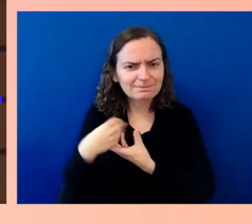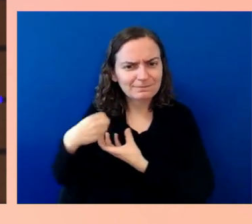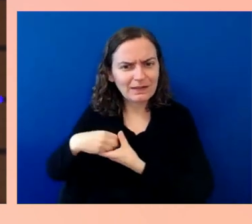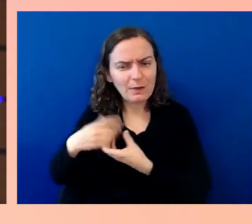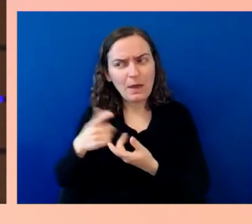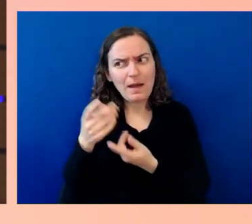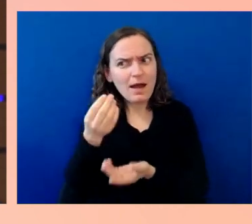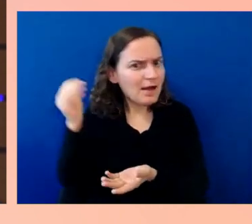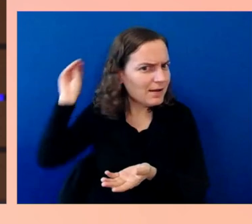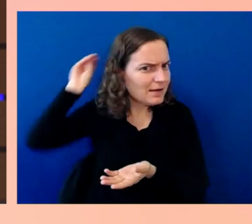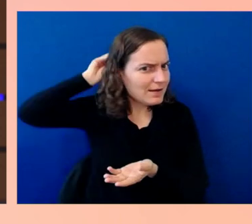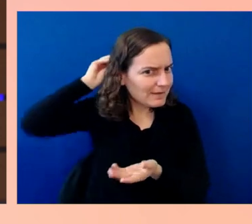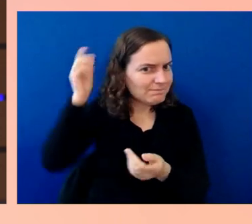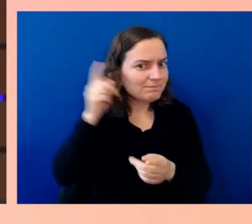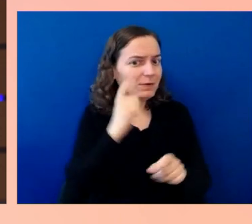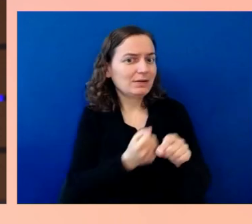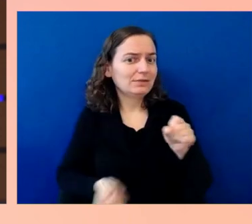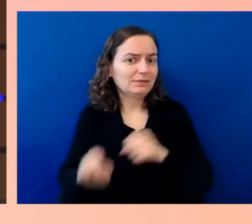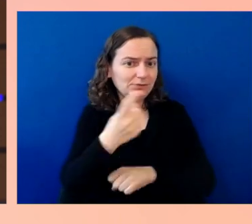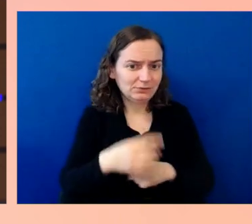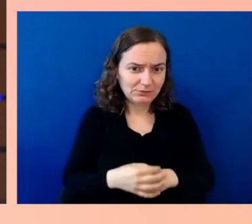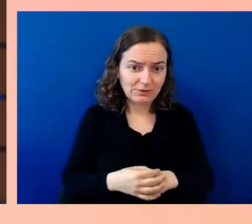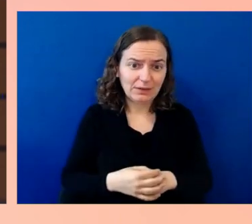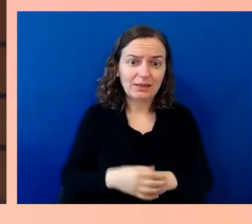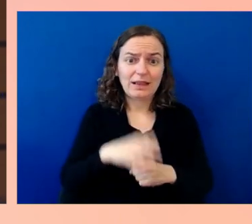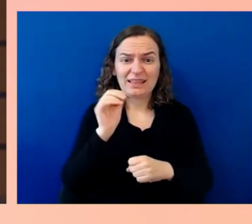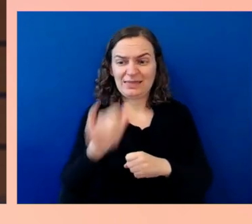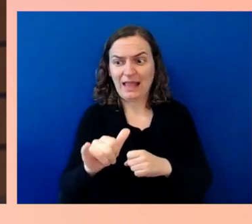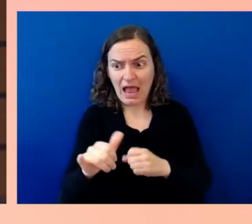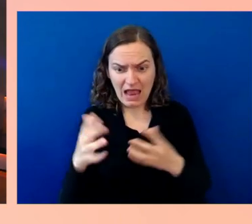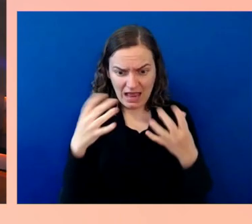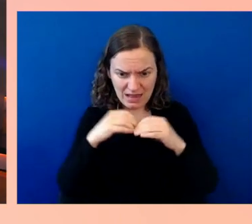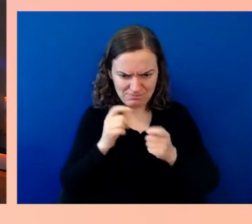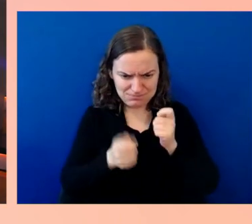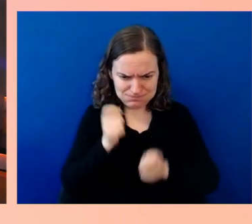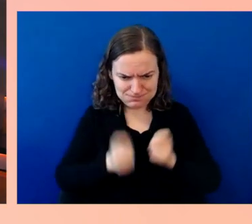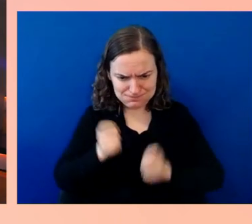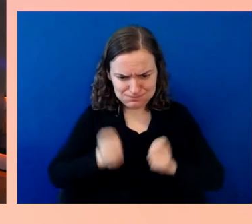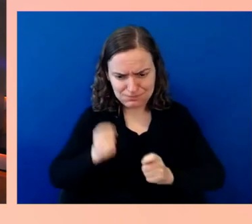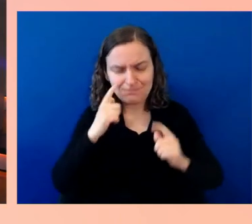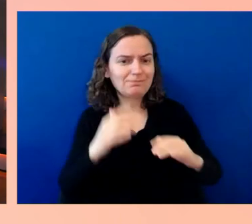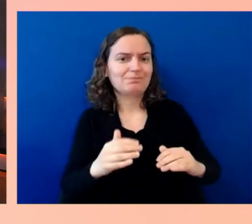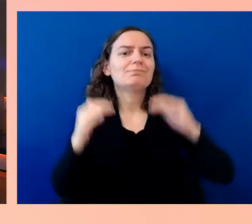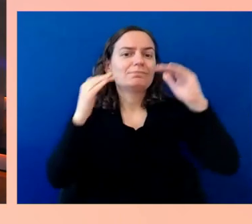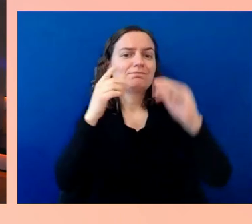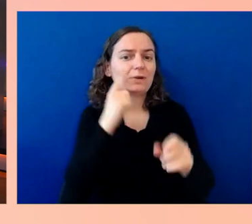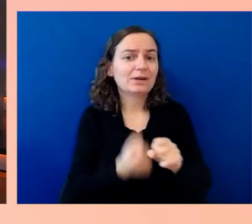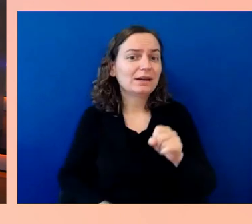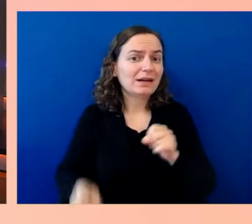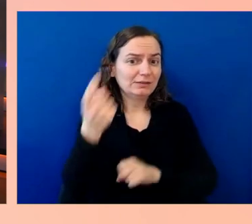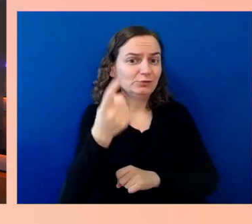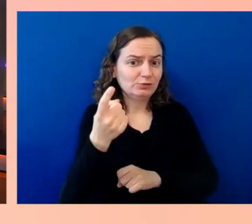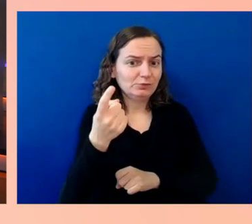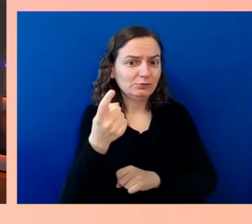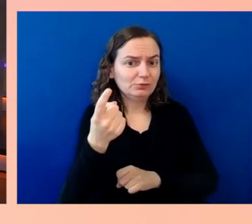the baseline for where we go in the coming year. I love that. That is so good, that Ability Summit is the baseline;